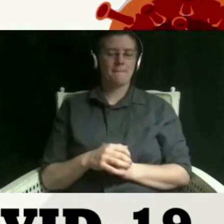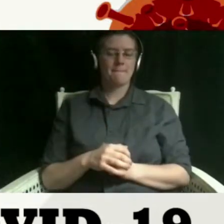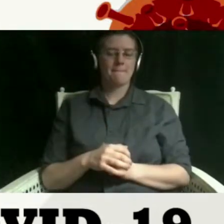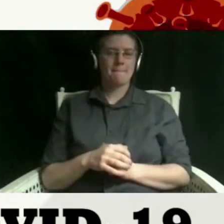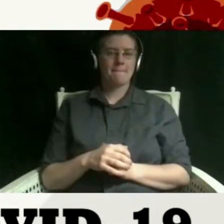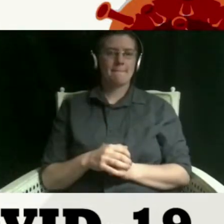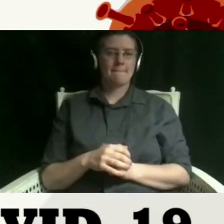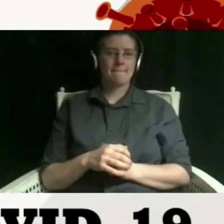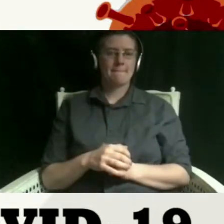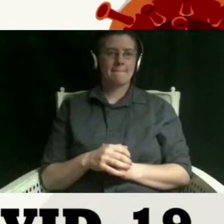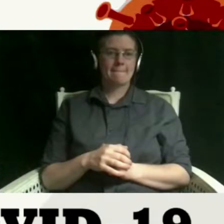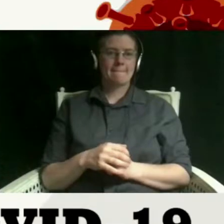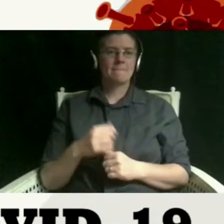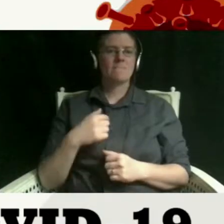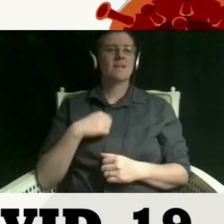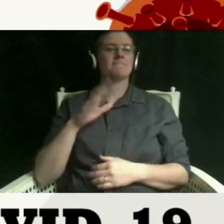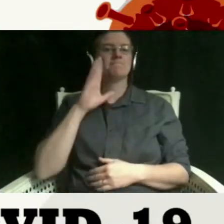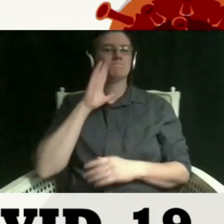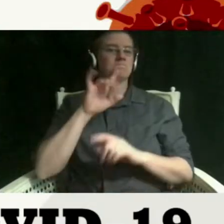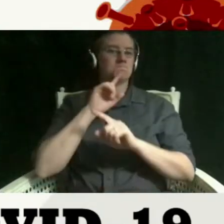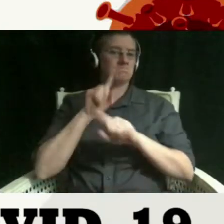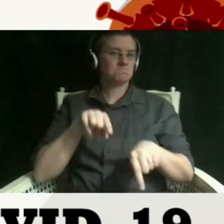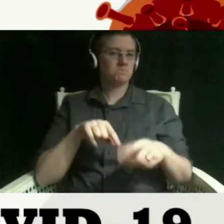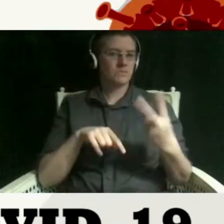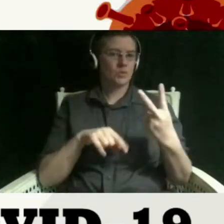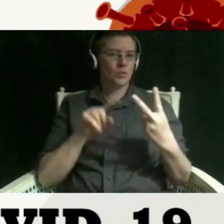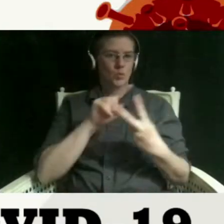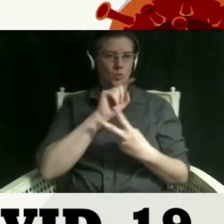i'm going to answer two questions the first being how is your head space